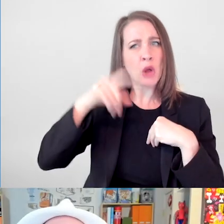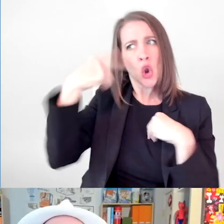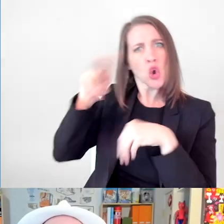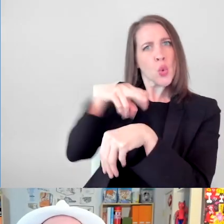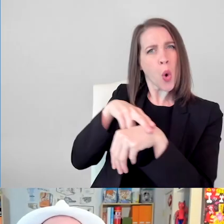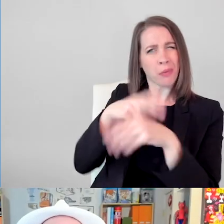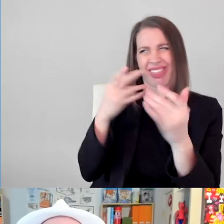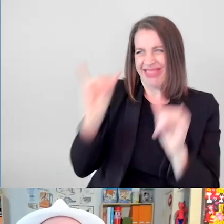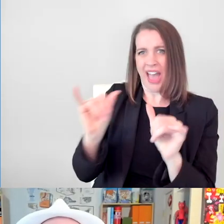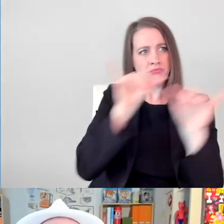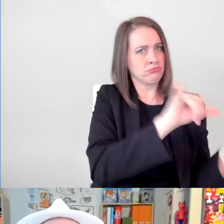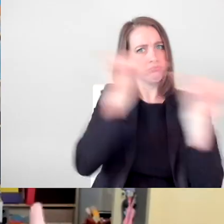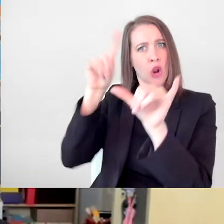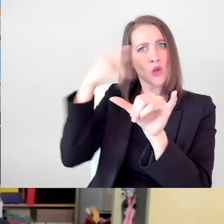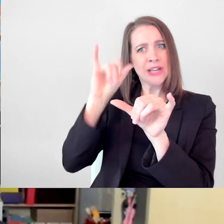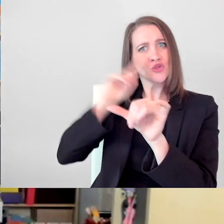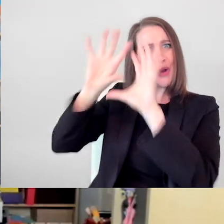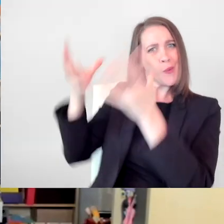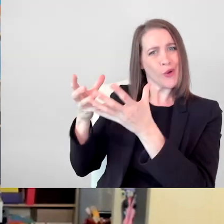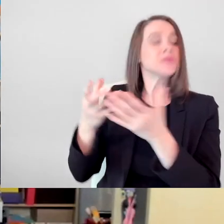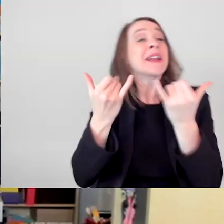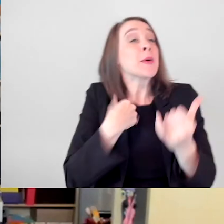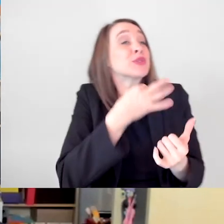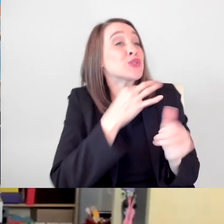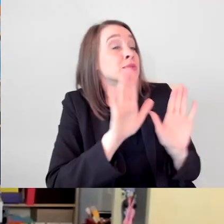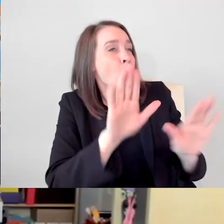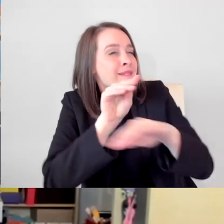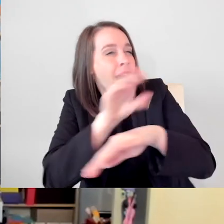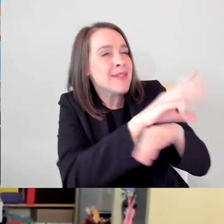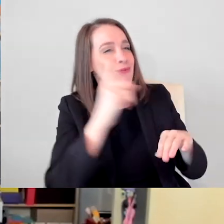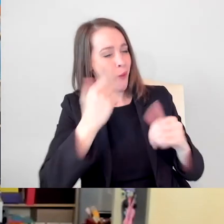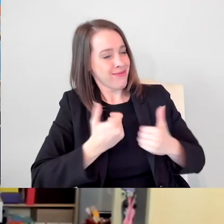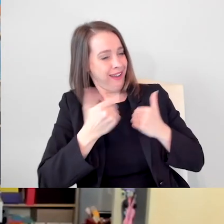So that's what I would love to see. What advice would you like to give young people